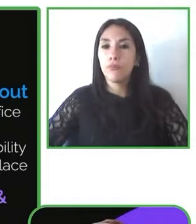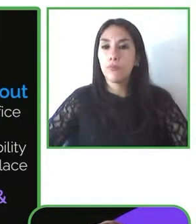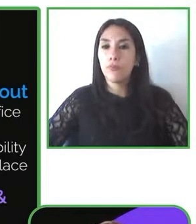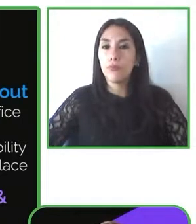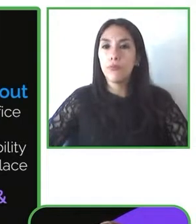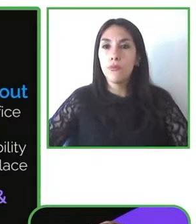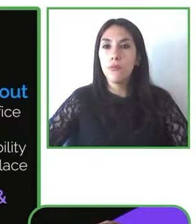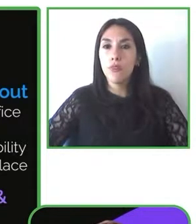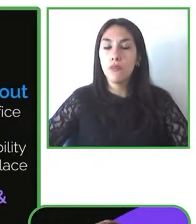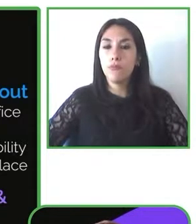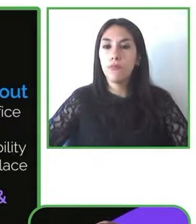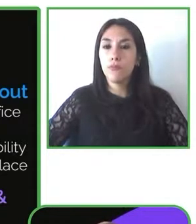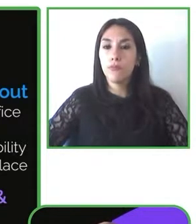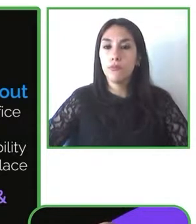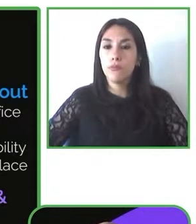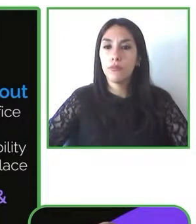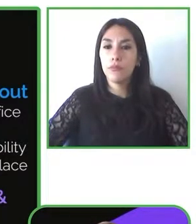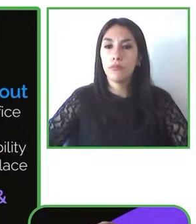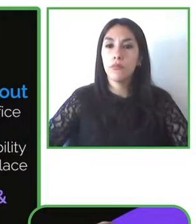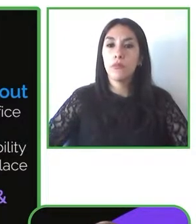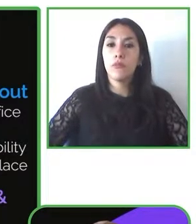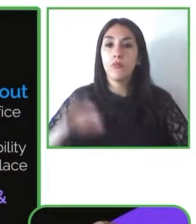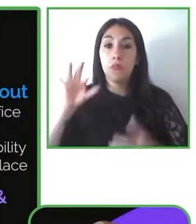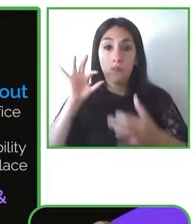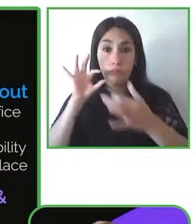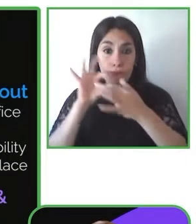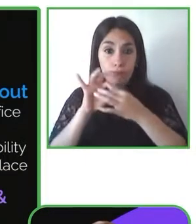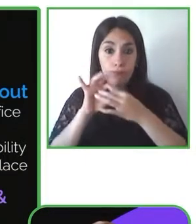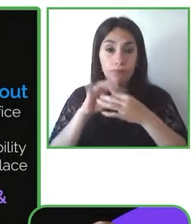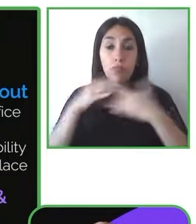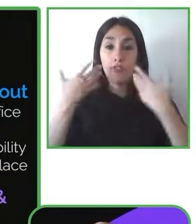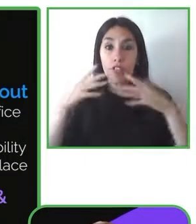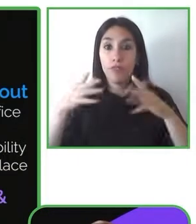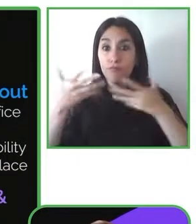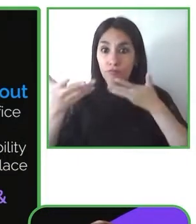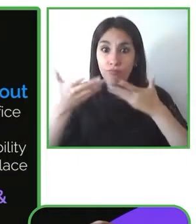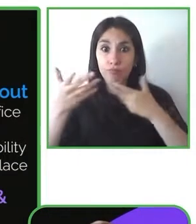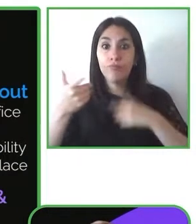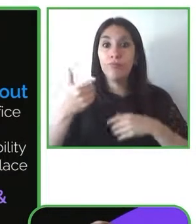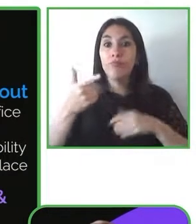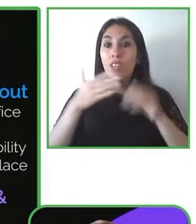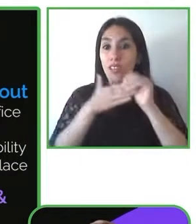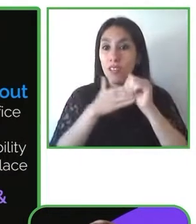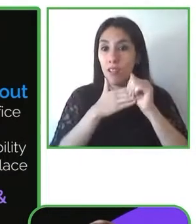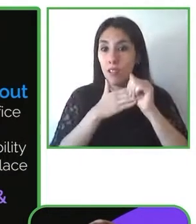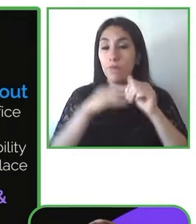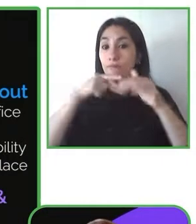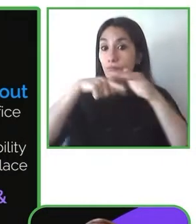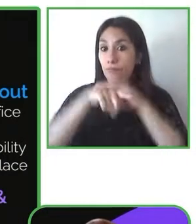very serious this is one way to show you the actions which we can do as